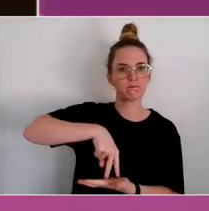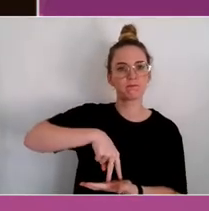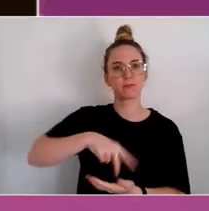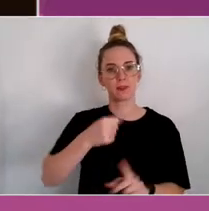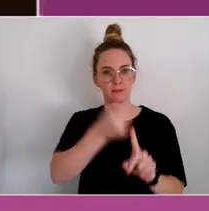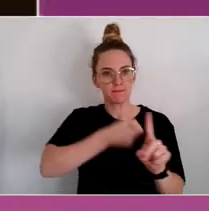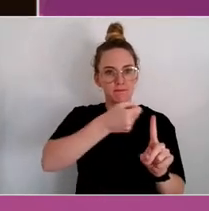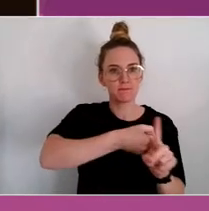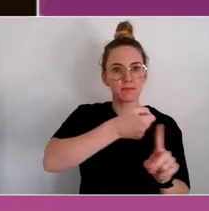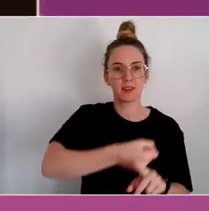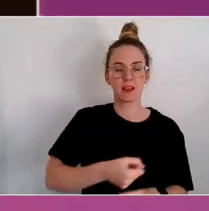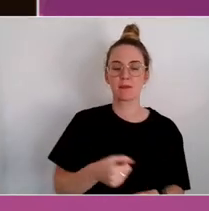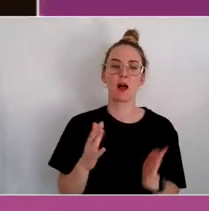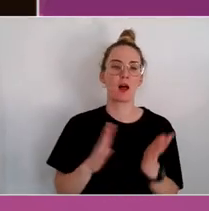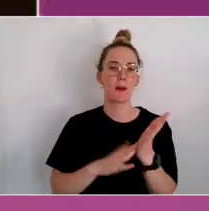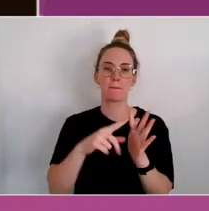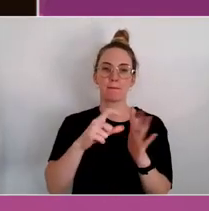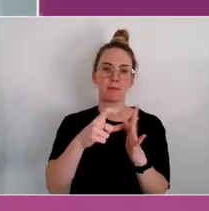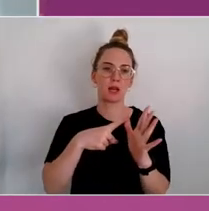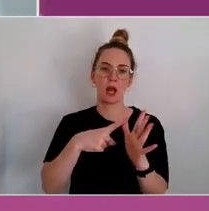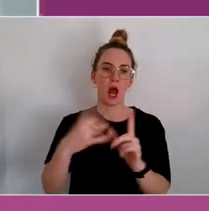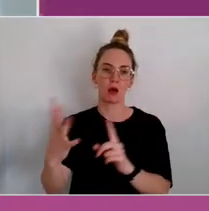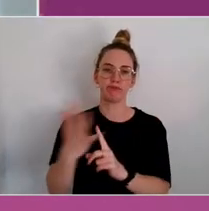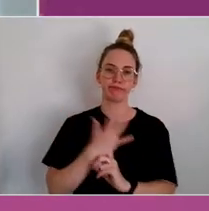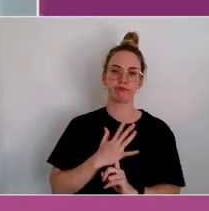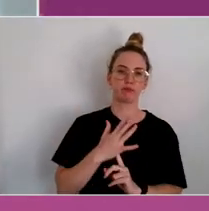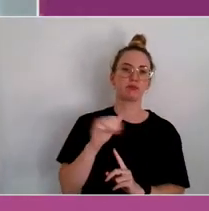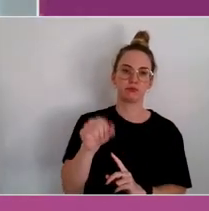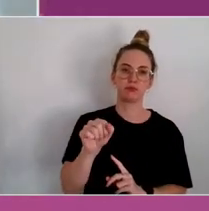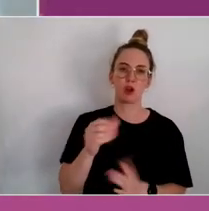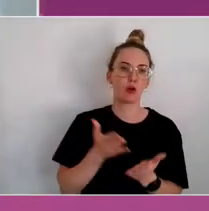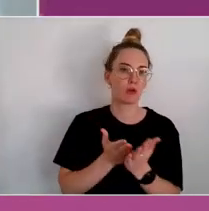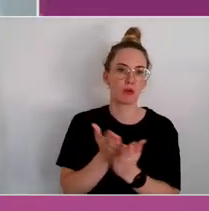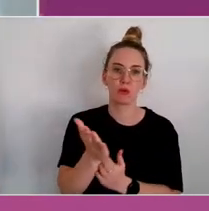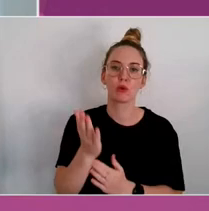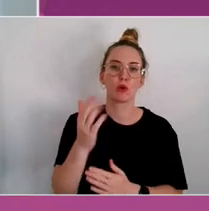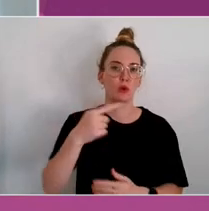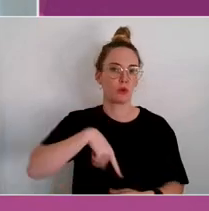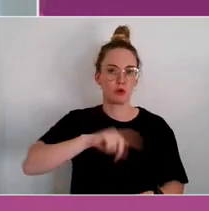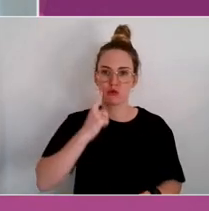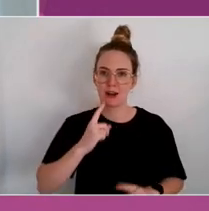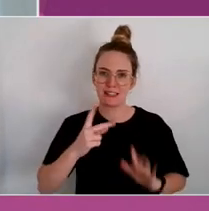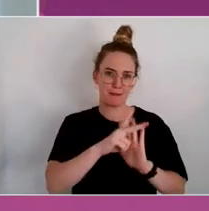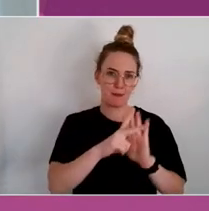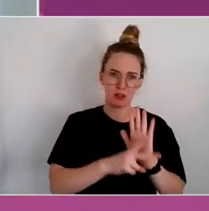And trying to embed that policy.